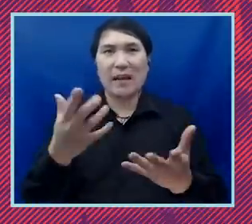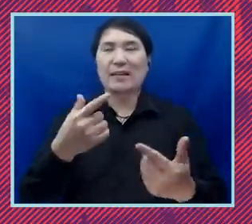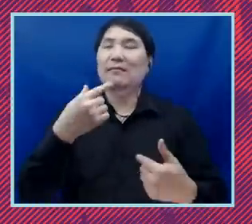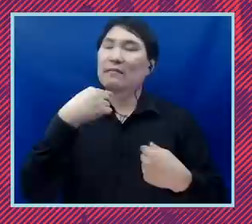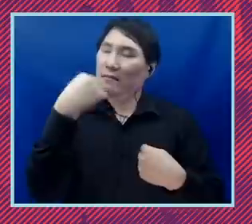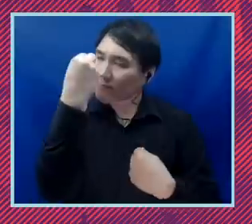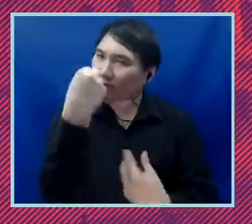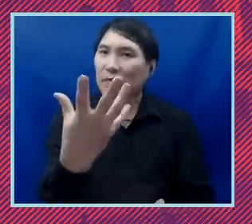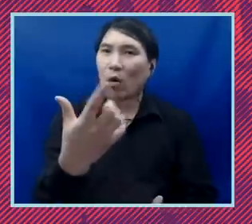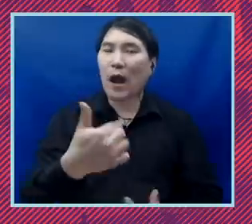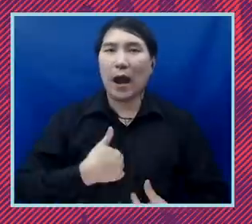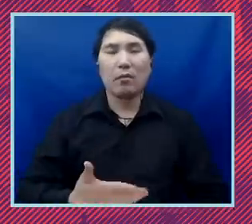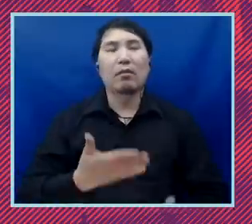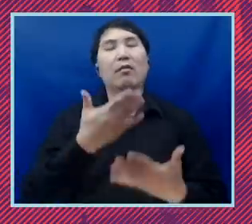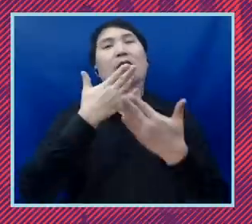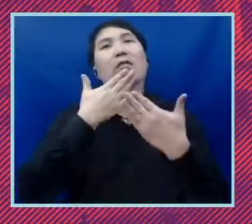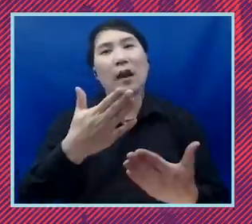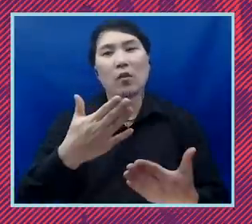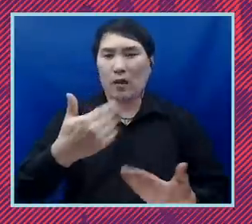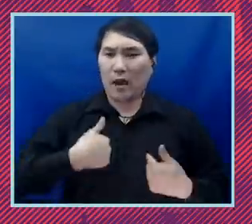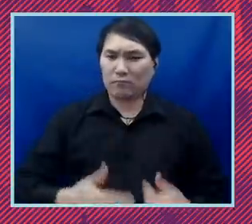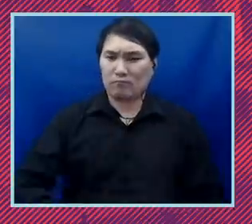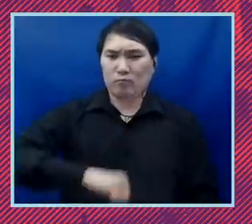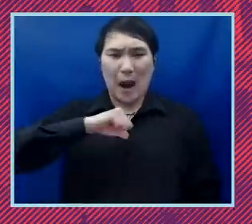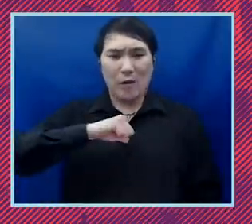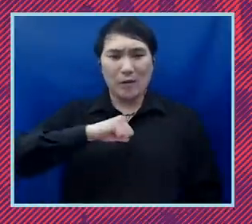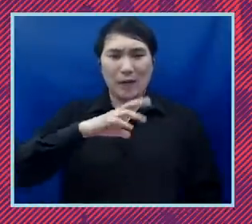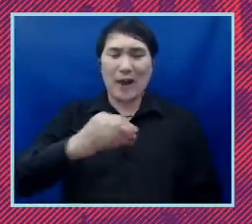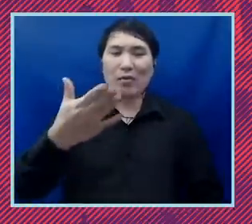and proud I am of the work we've done and thankful for the support you've given us.